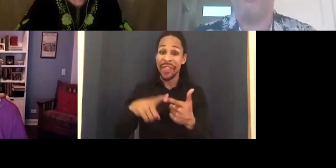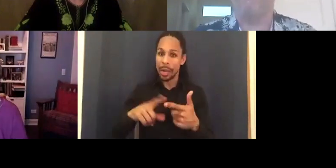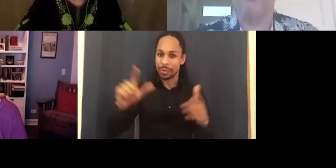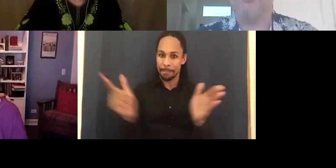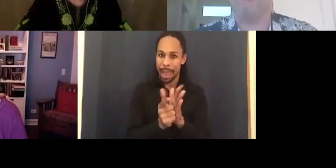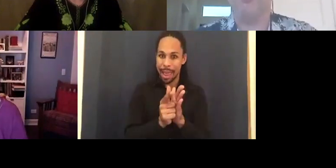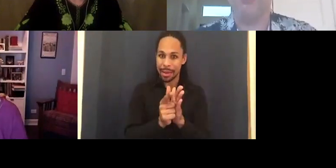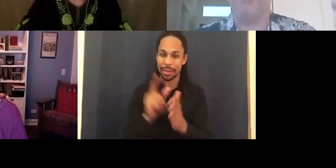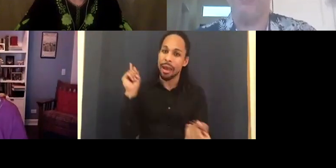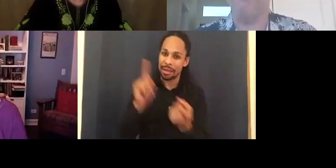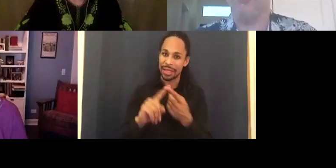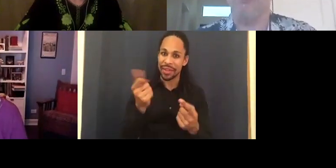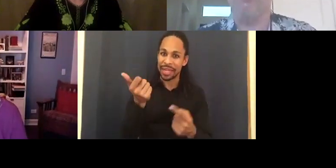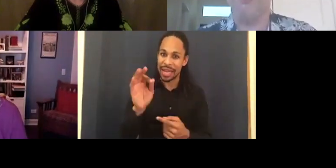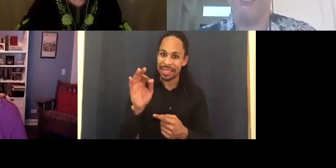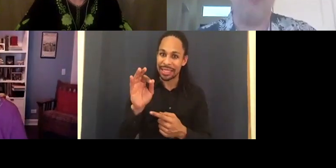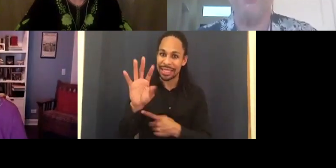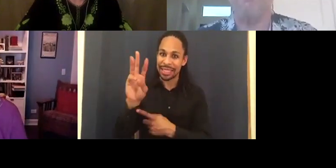You could see it maybe at university or midnight.